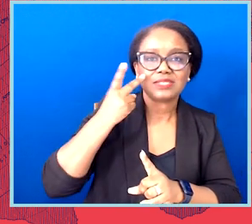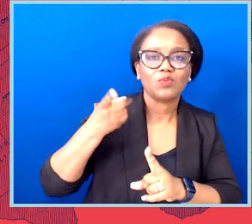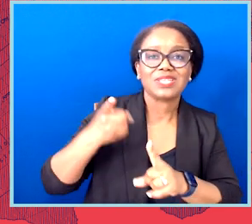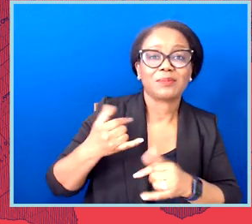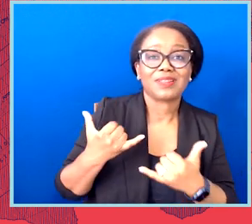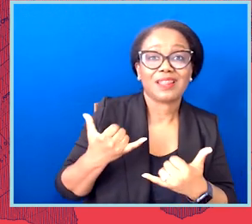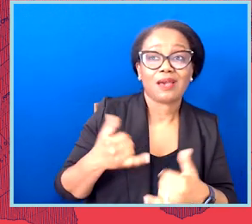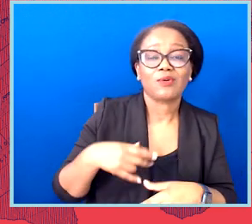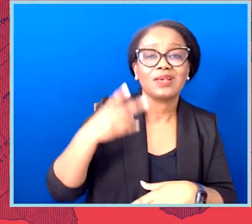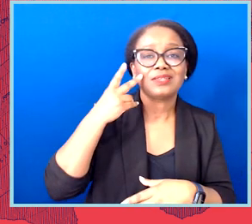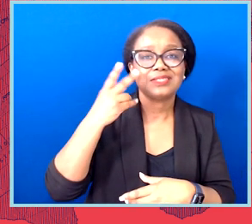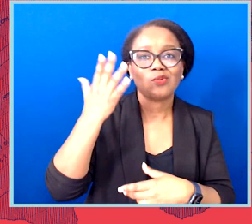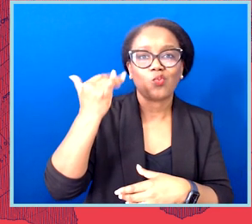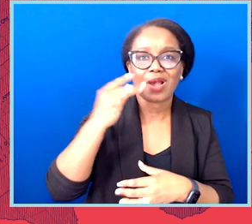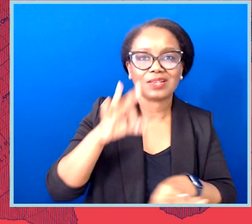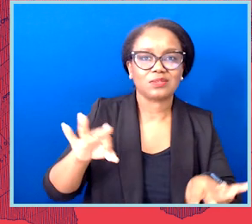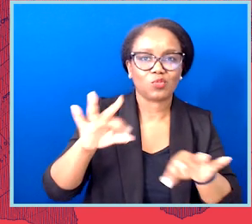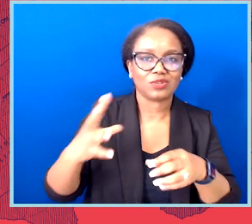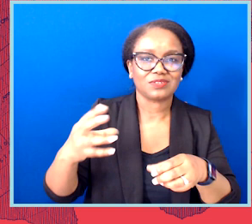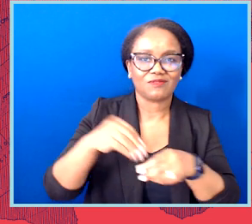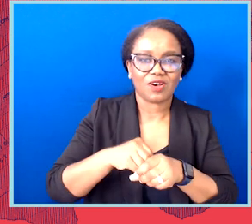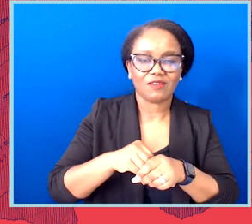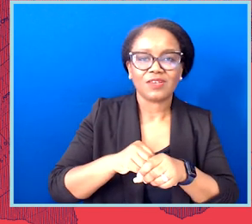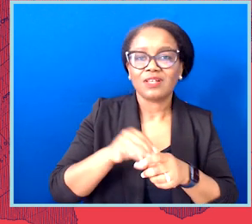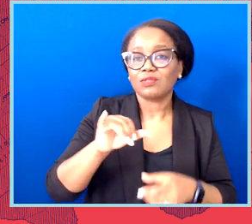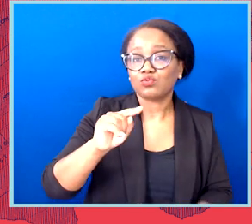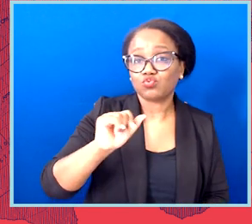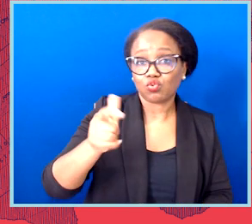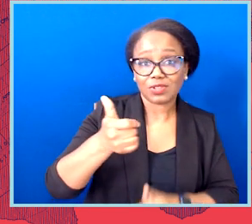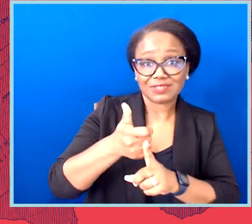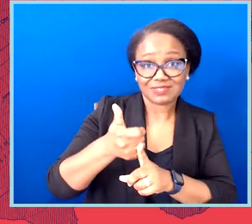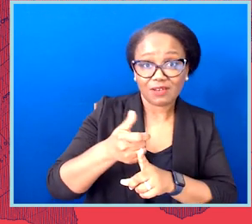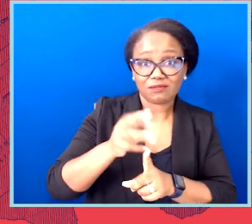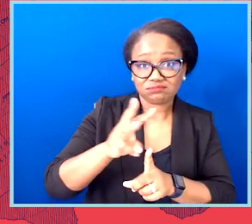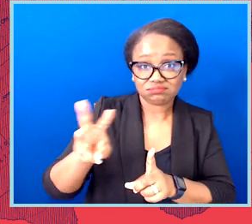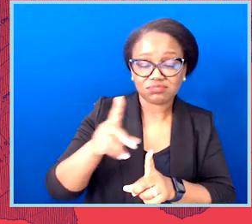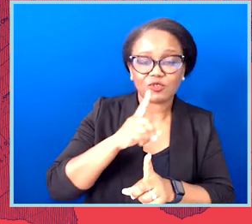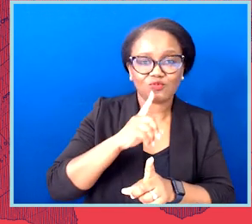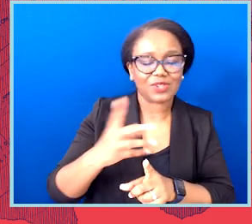now and get involved. It's an interactive tool that's just really fun to play around with.